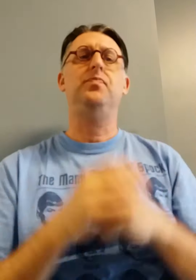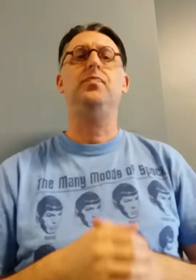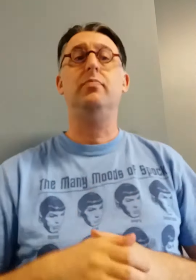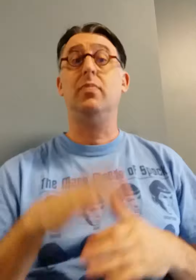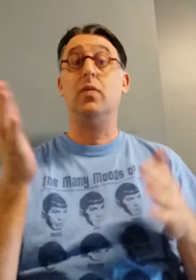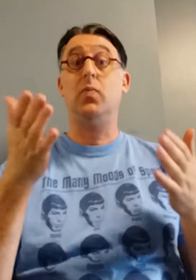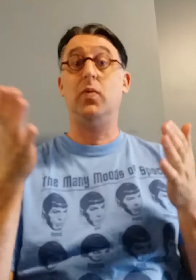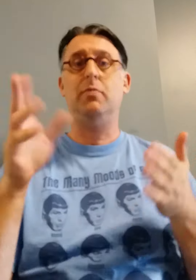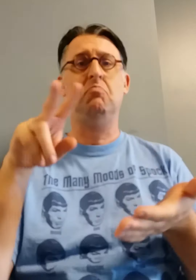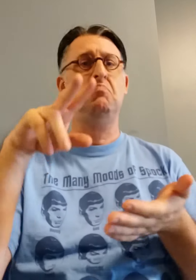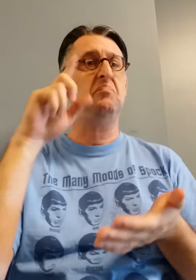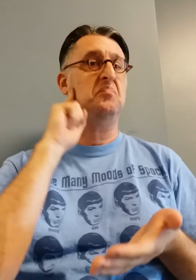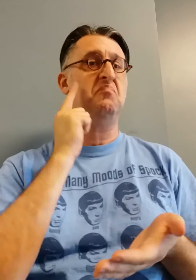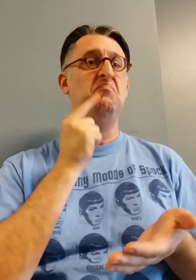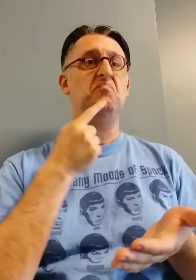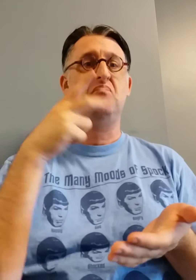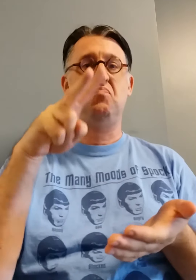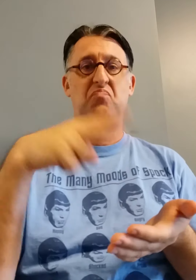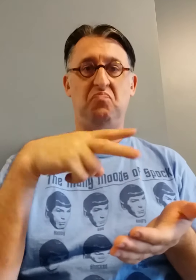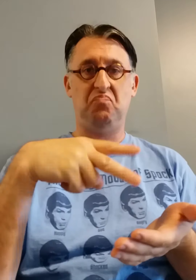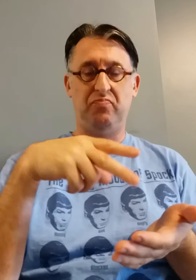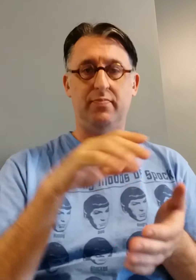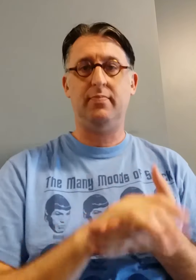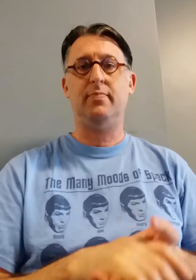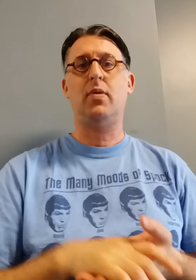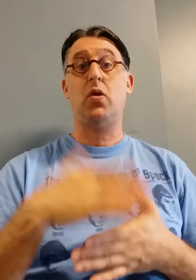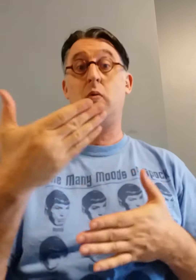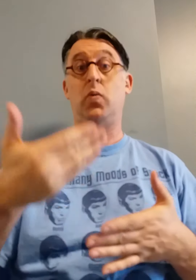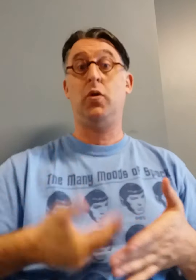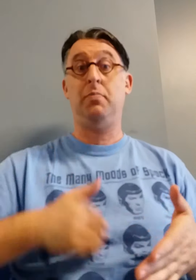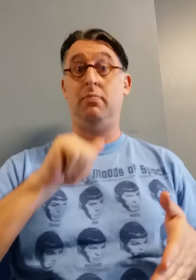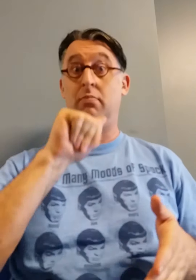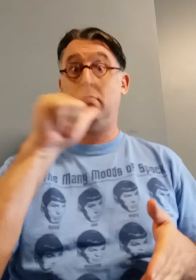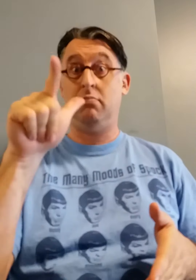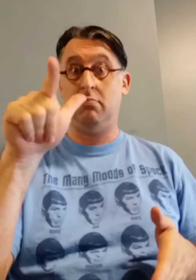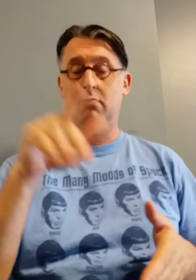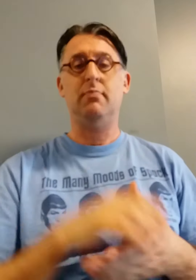Deaf dance welcoming all!